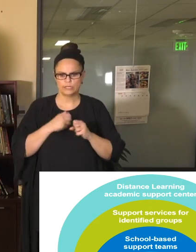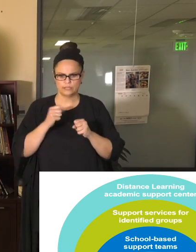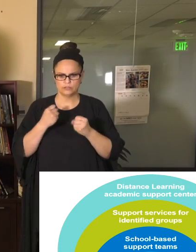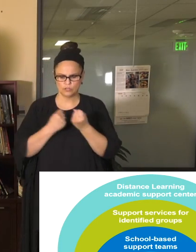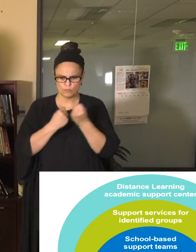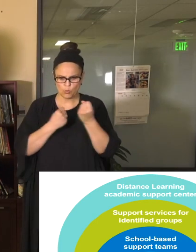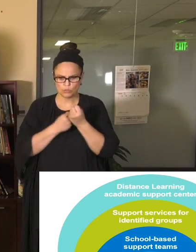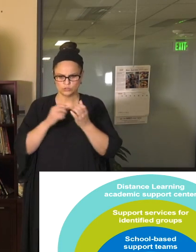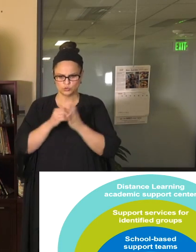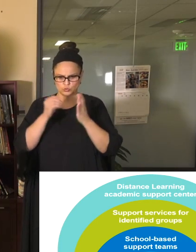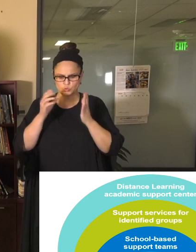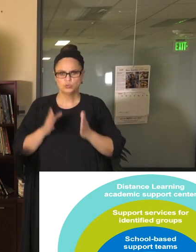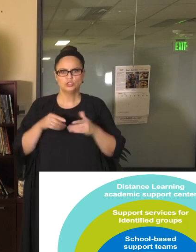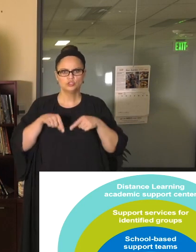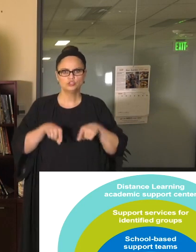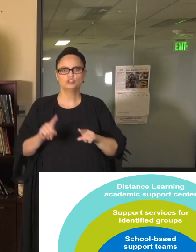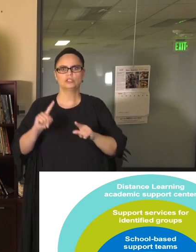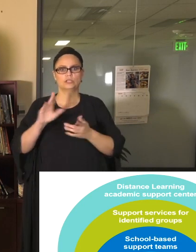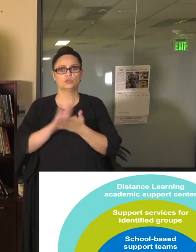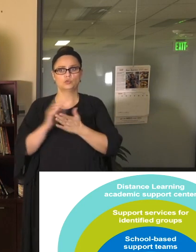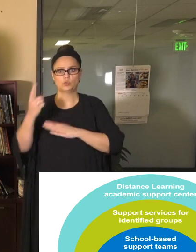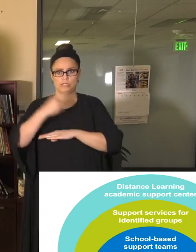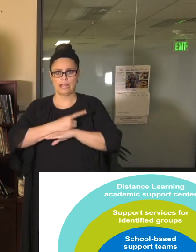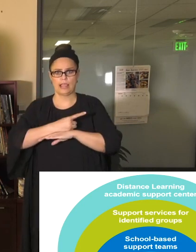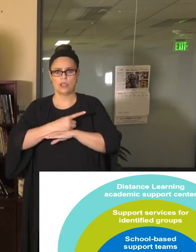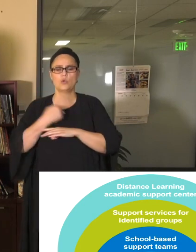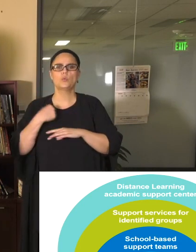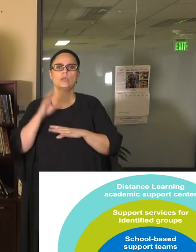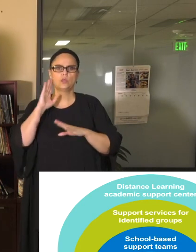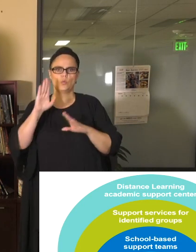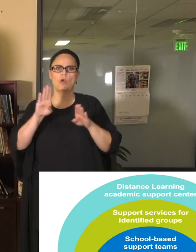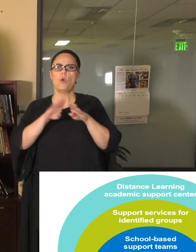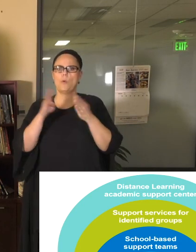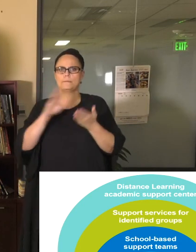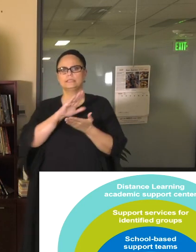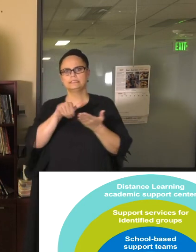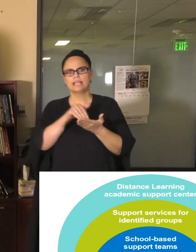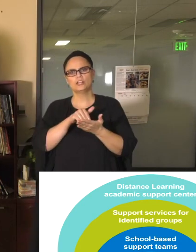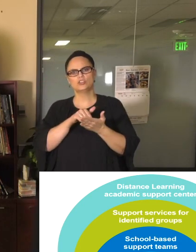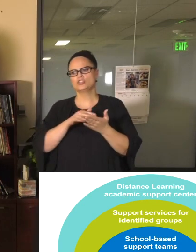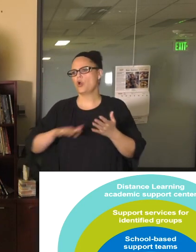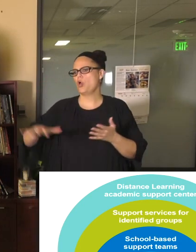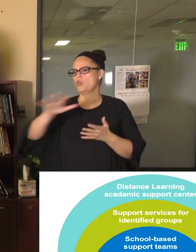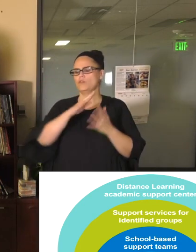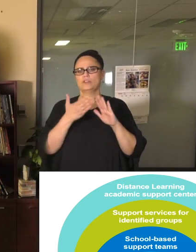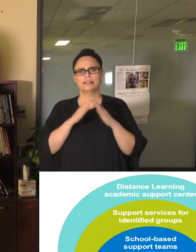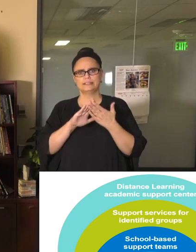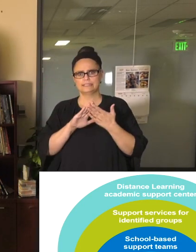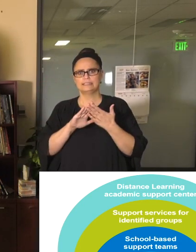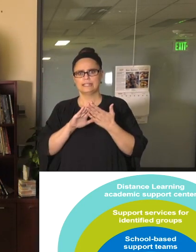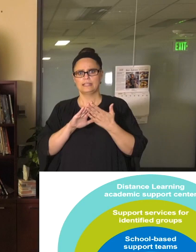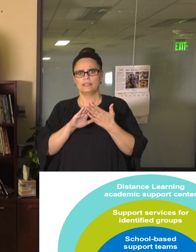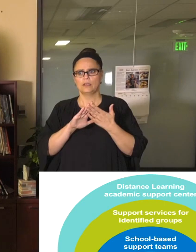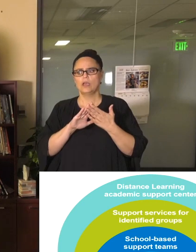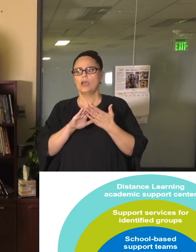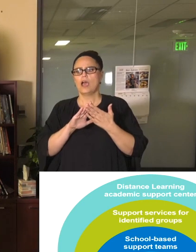And we're going to open up, by referral process, centers throughout the city, where our students can receive customized individualized